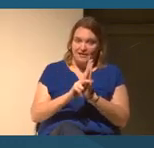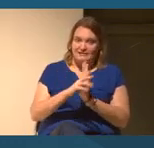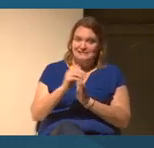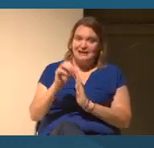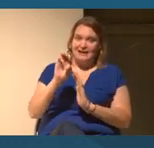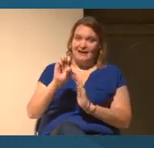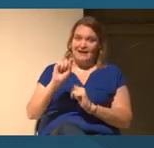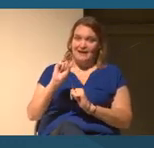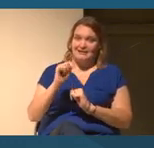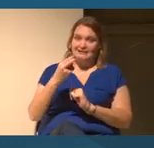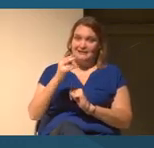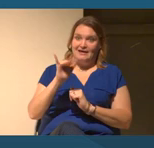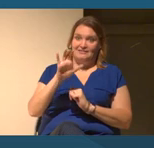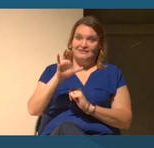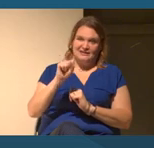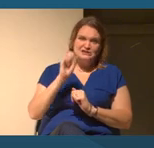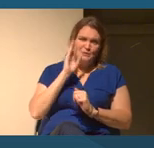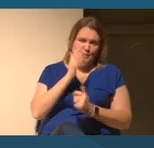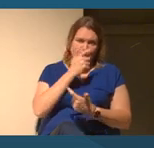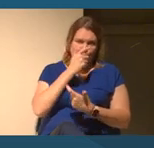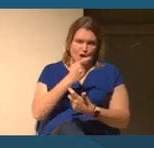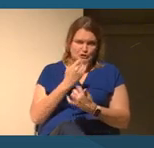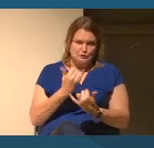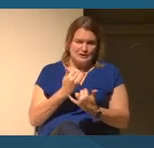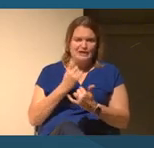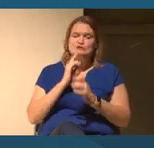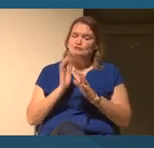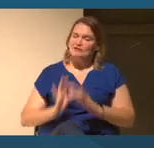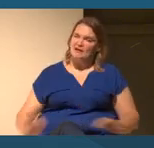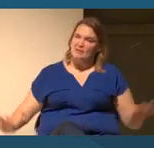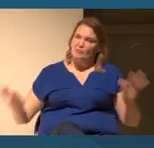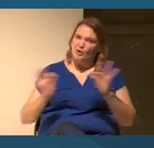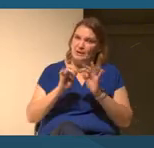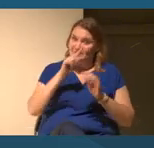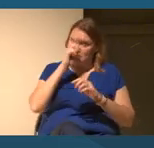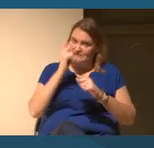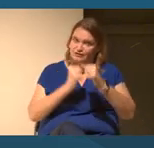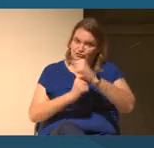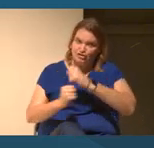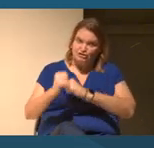important given structurally the environment that we're all in right now is looking at